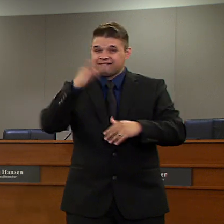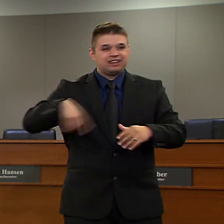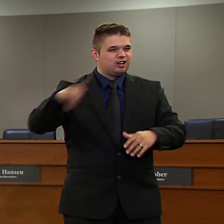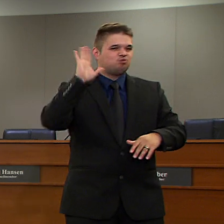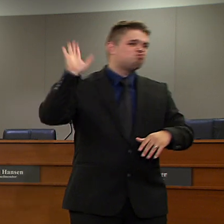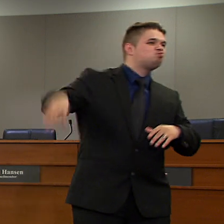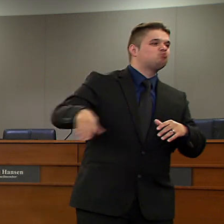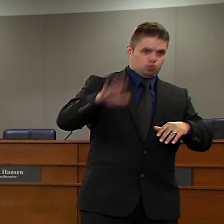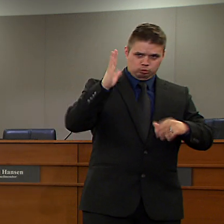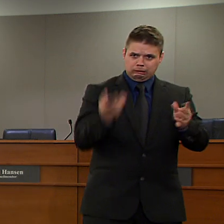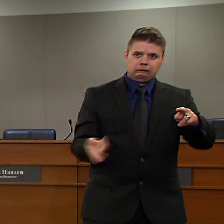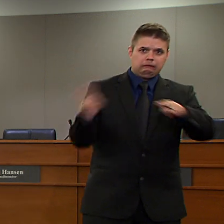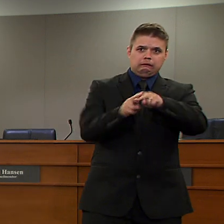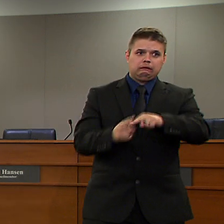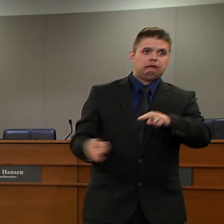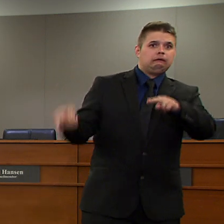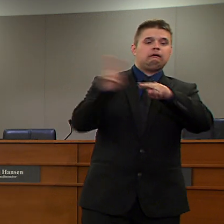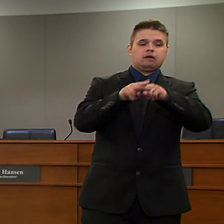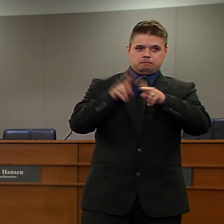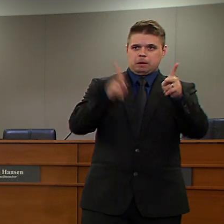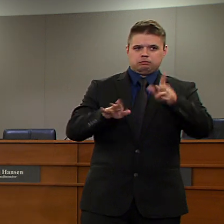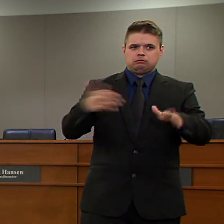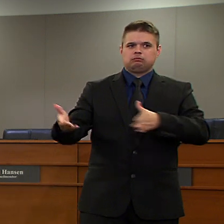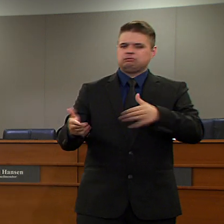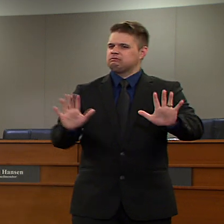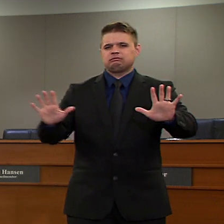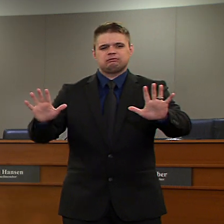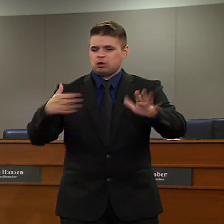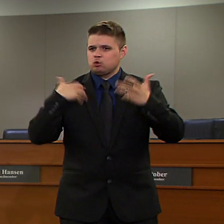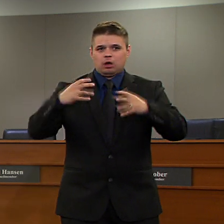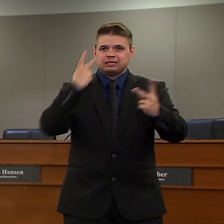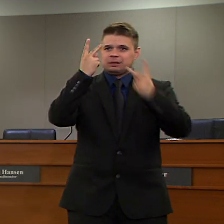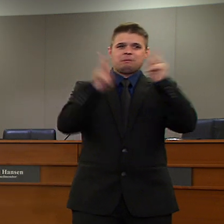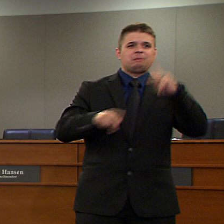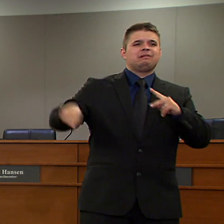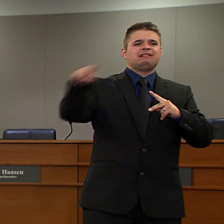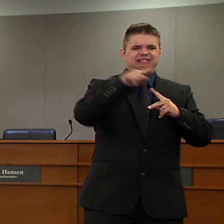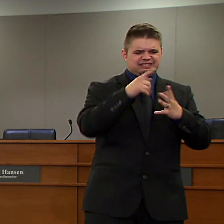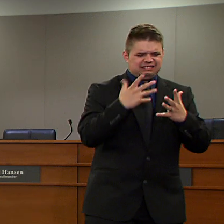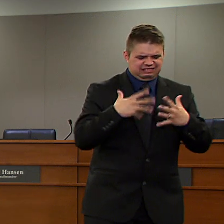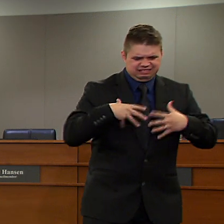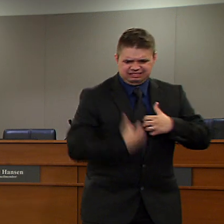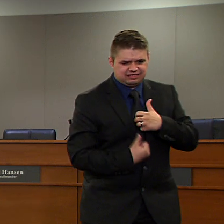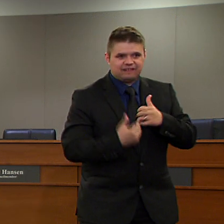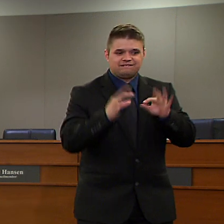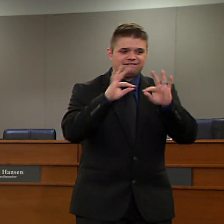grieving over the sudden loss of their loved ones. Too many people have lost their